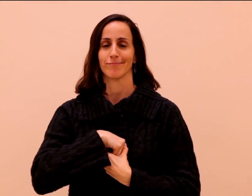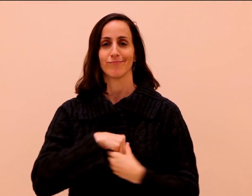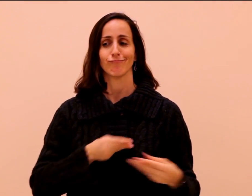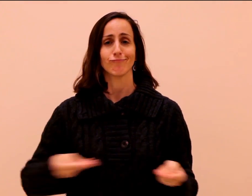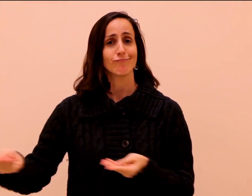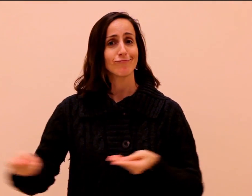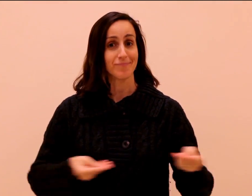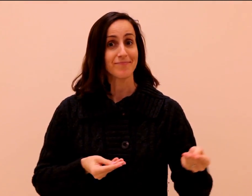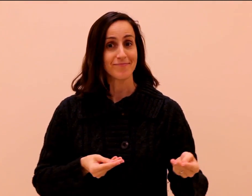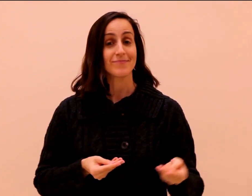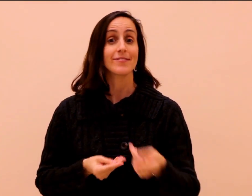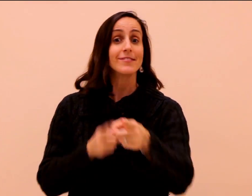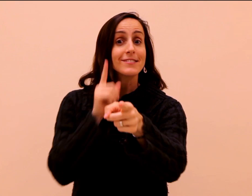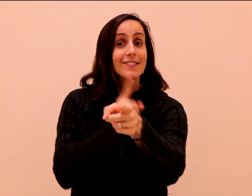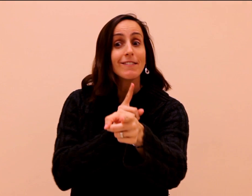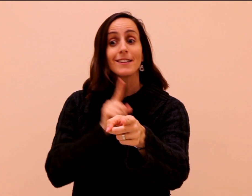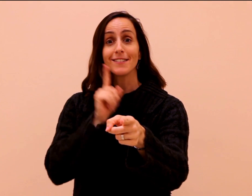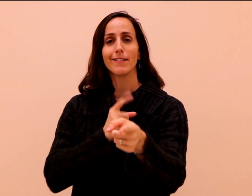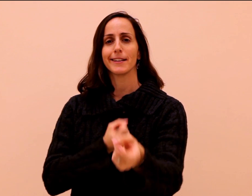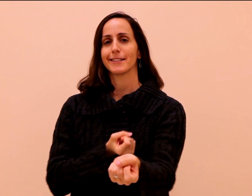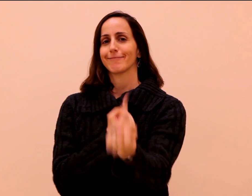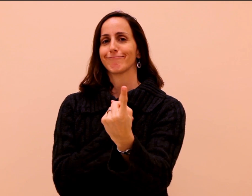meditator. Only Deaf person can completely understand another Deaf person.